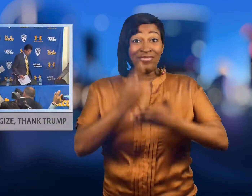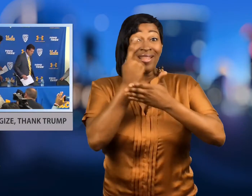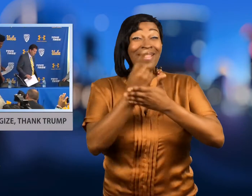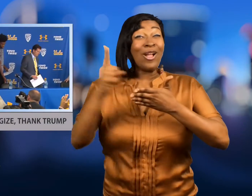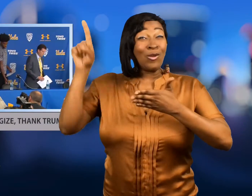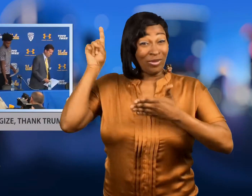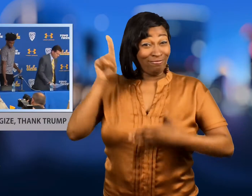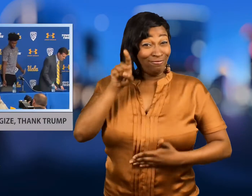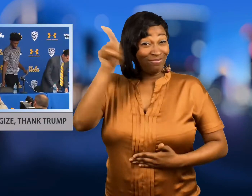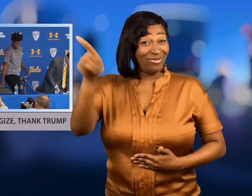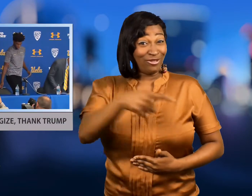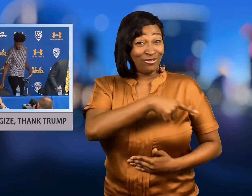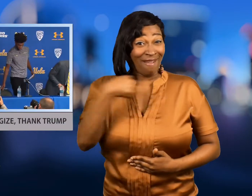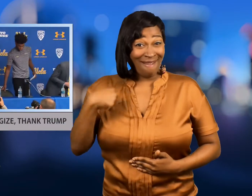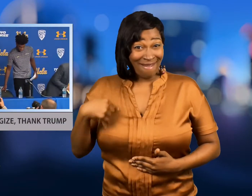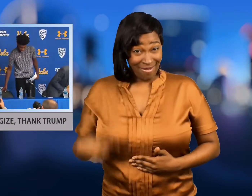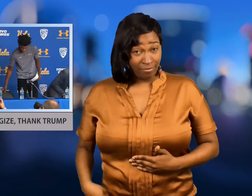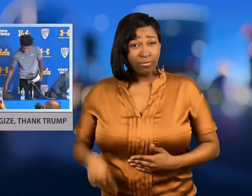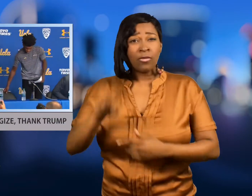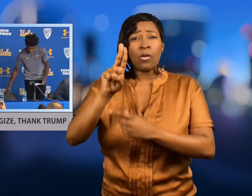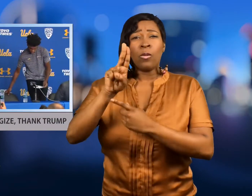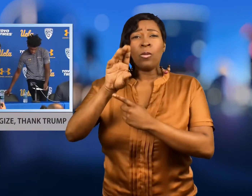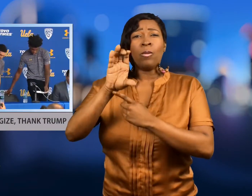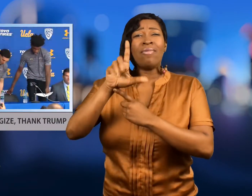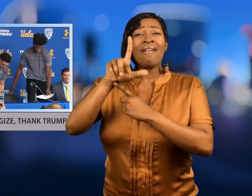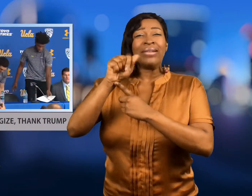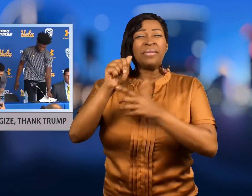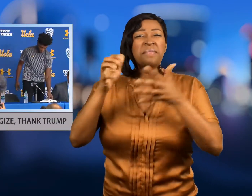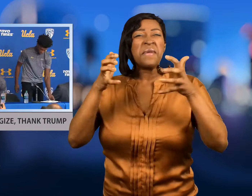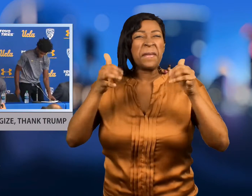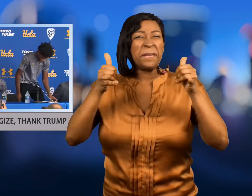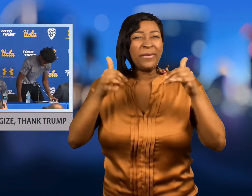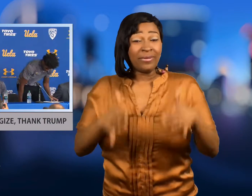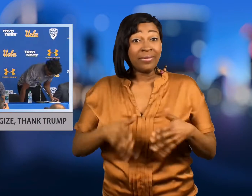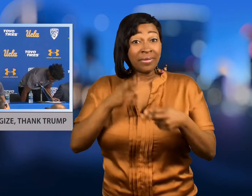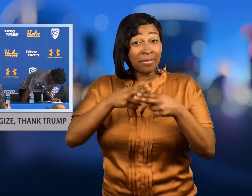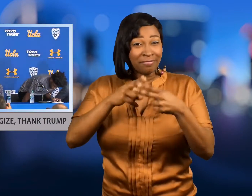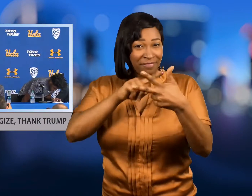Last week UCLA basketball players